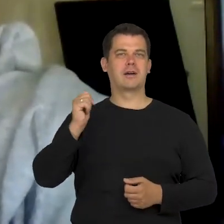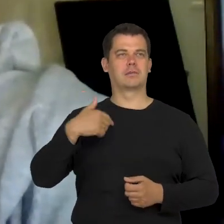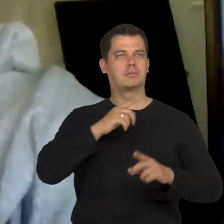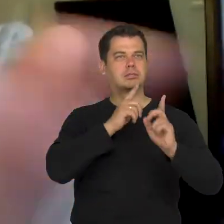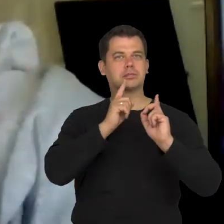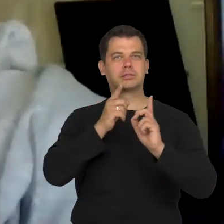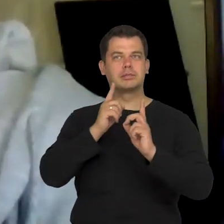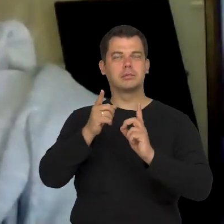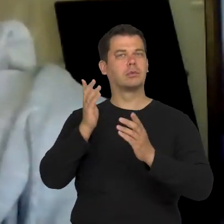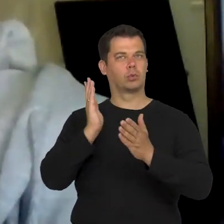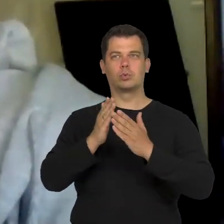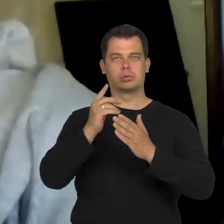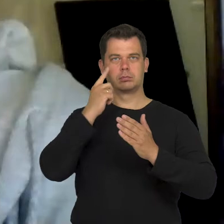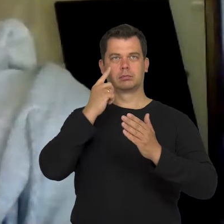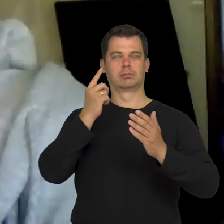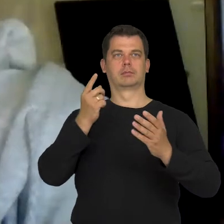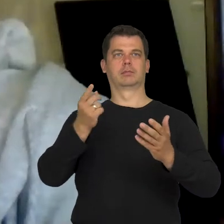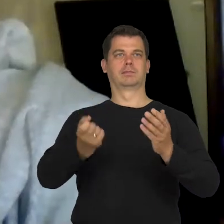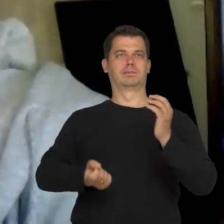opened the door for me